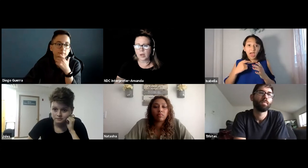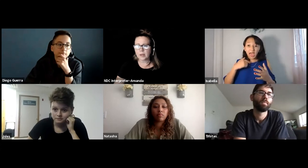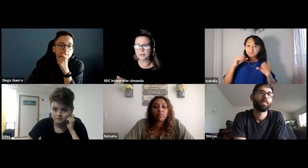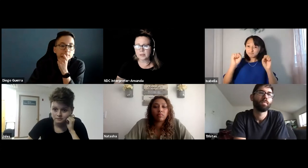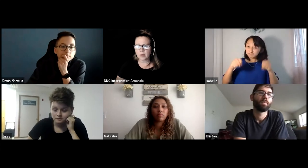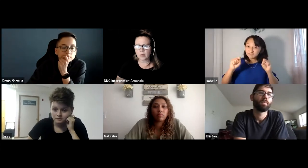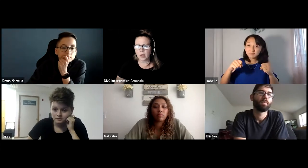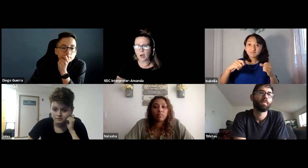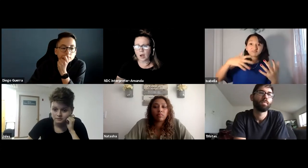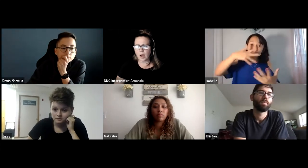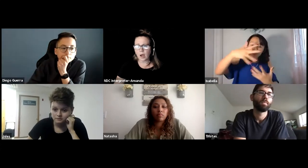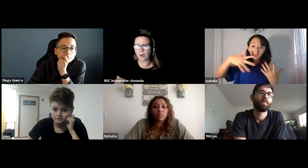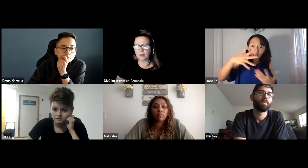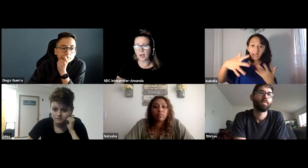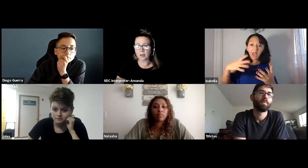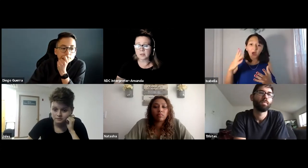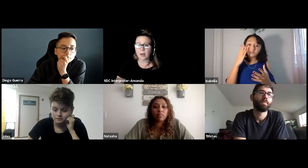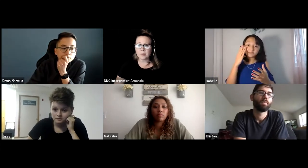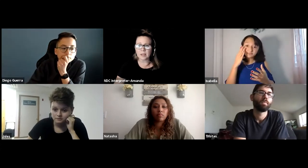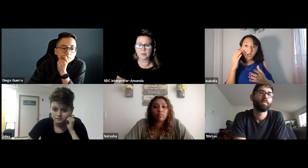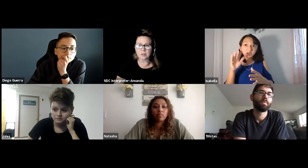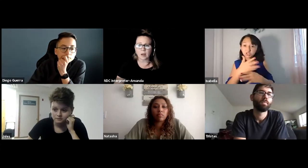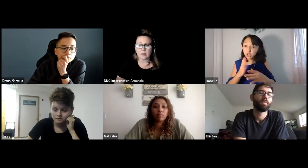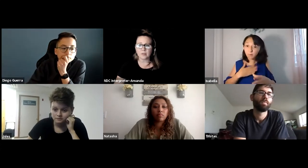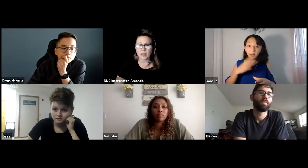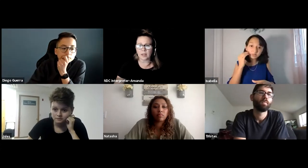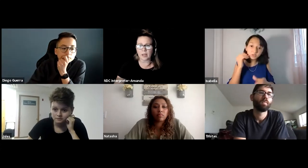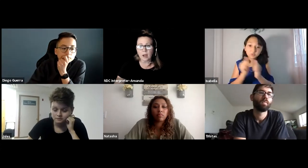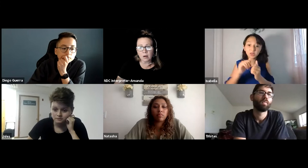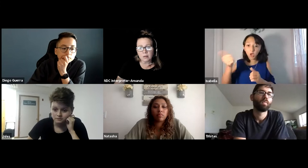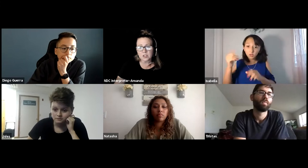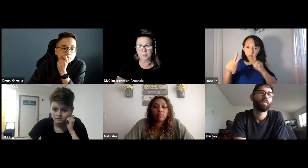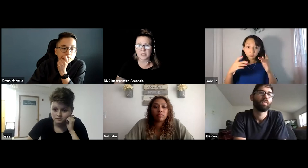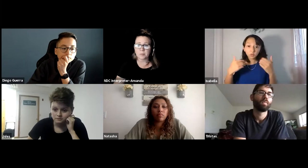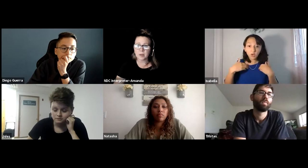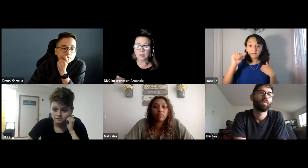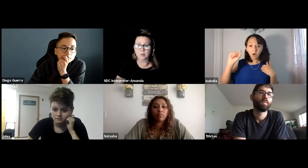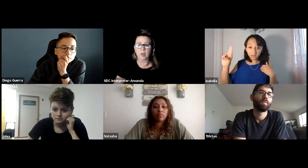And so, yeah, so I was able to kind of hang out, share my experience with other